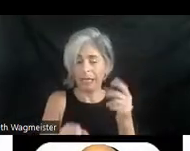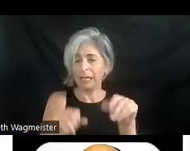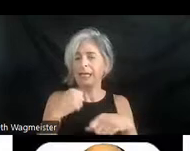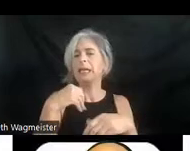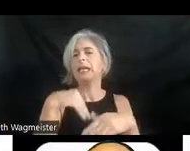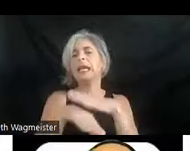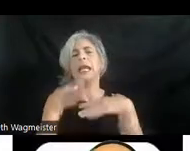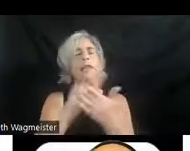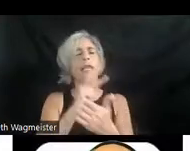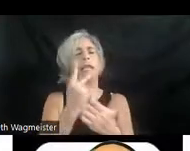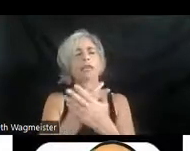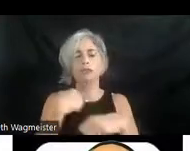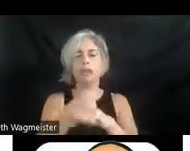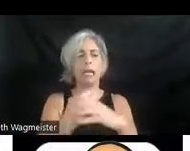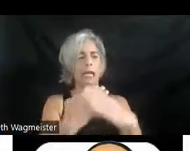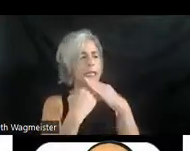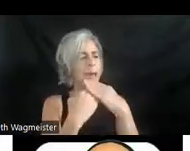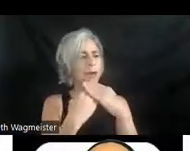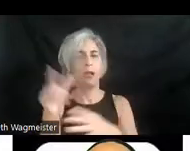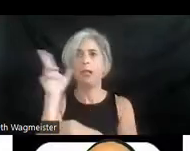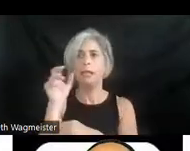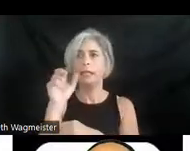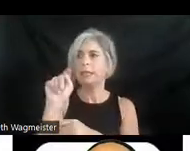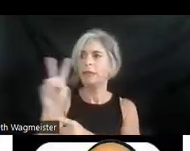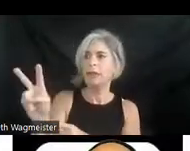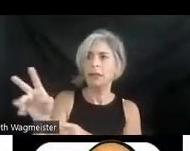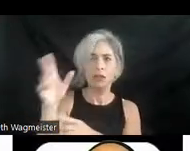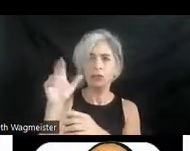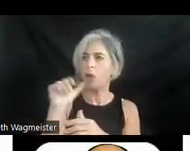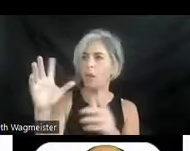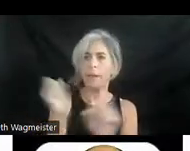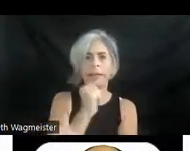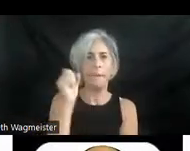while the television is on in the living room. You don't miss a beat. Because you can hear